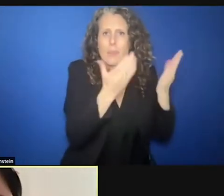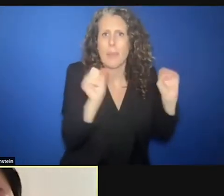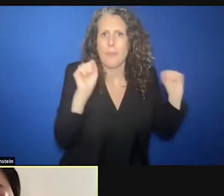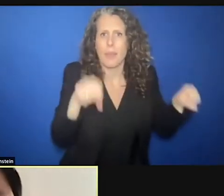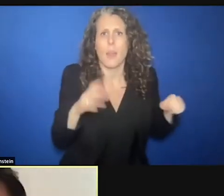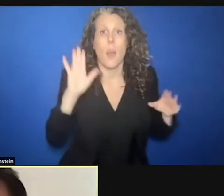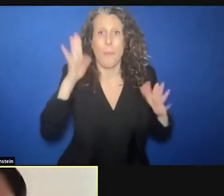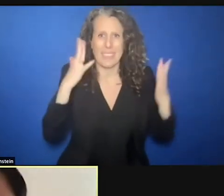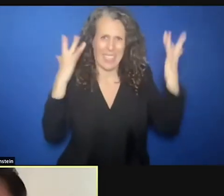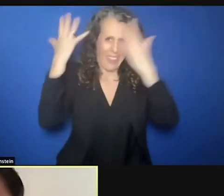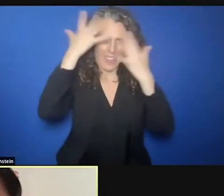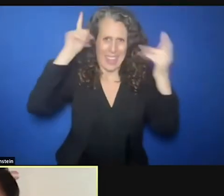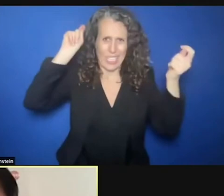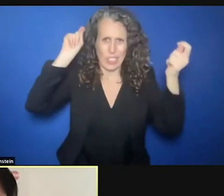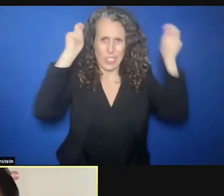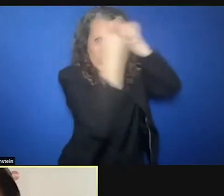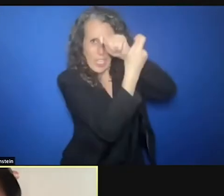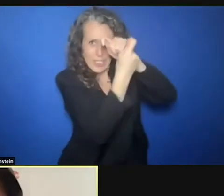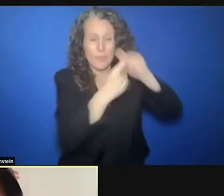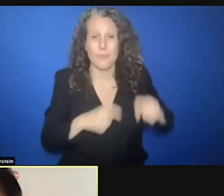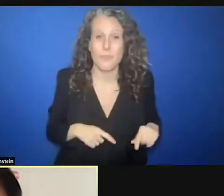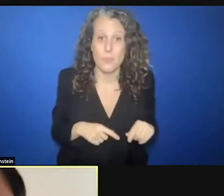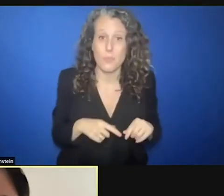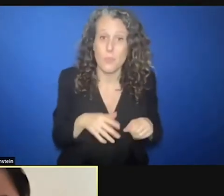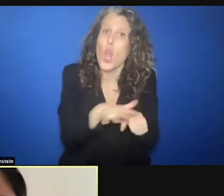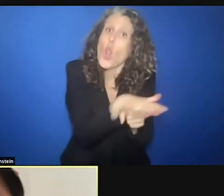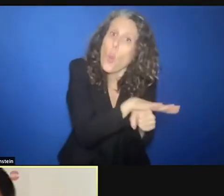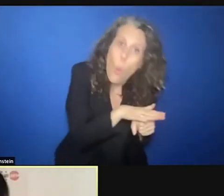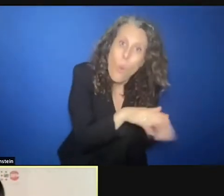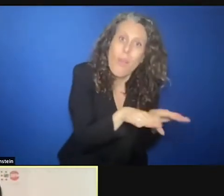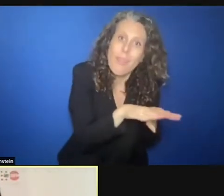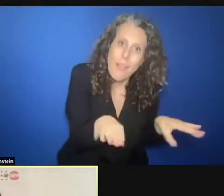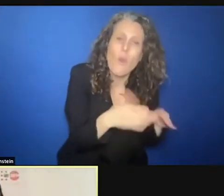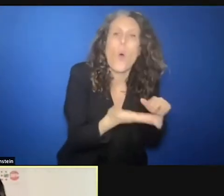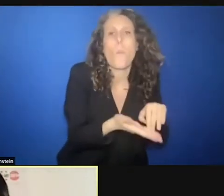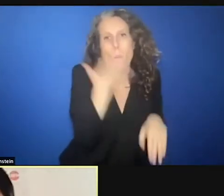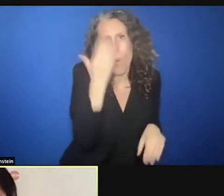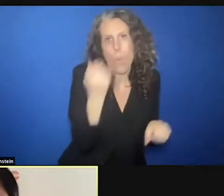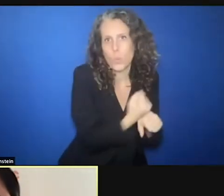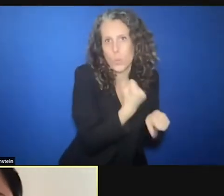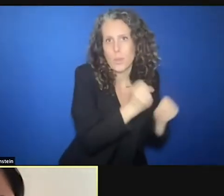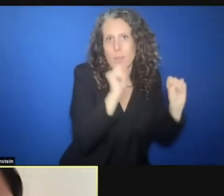do have a lot of potential at the local level. But when we talk about the financing and investment